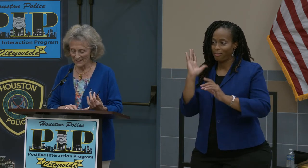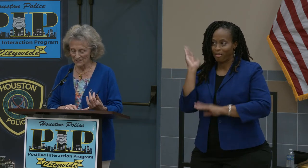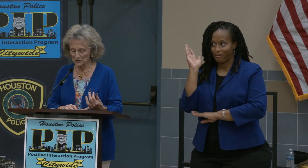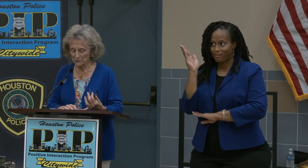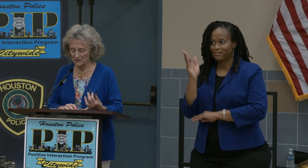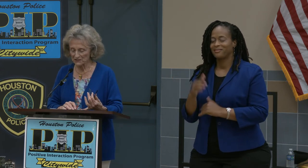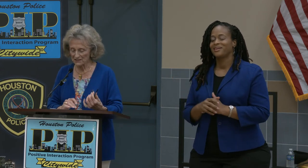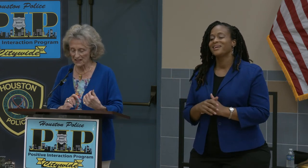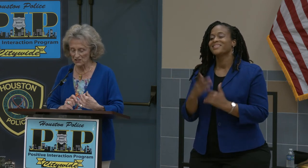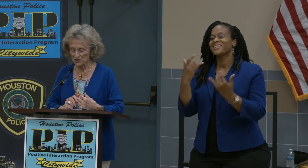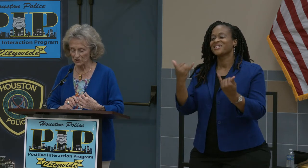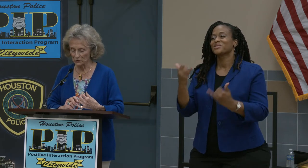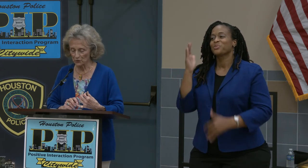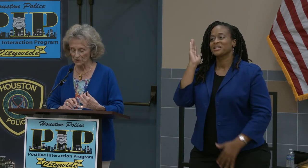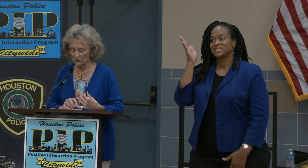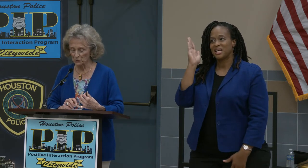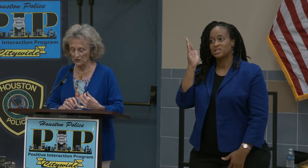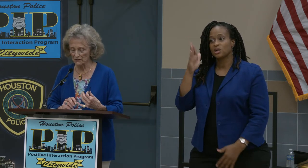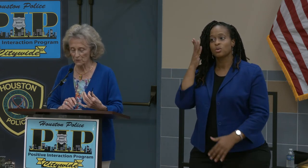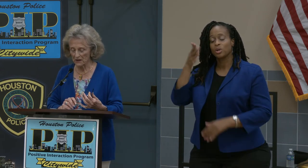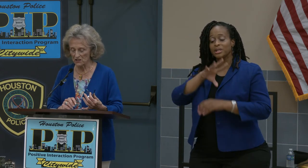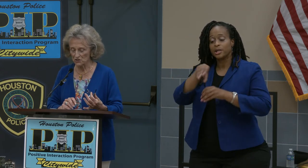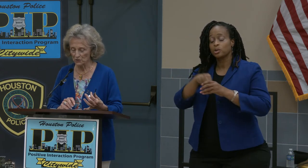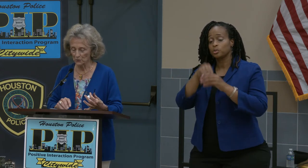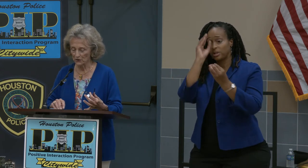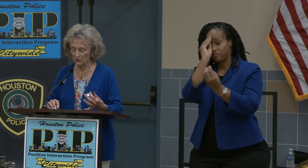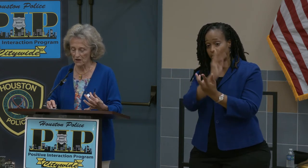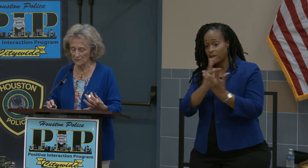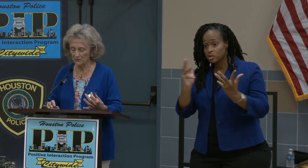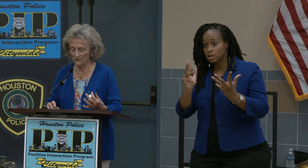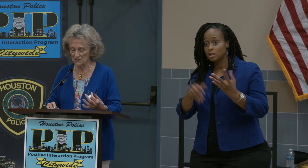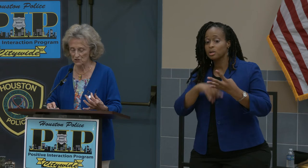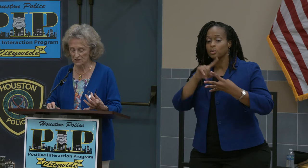This presentation will include information with crime prevention